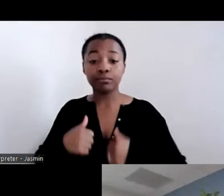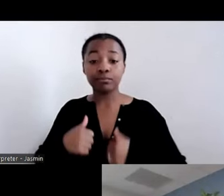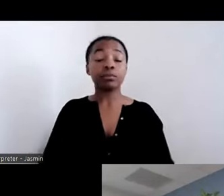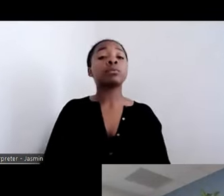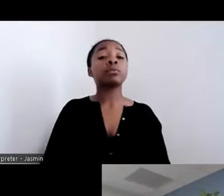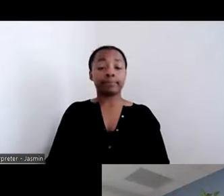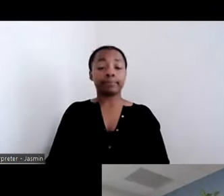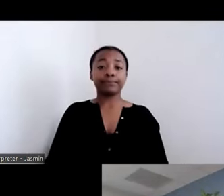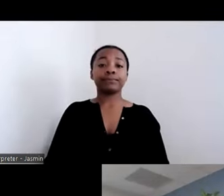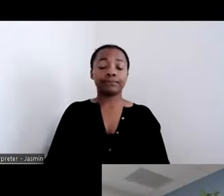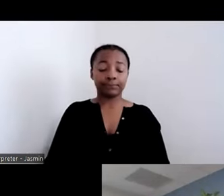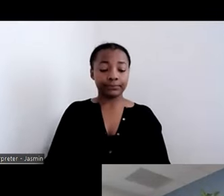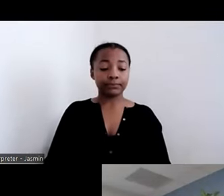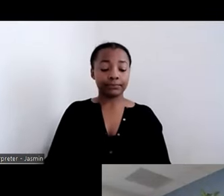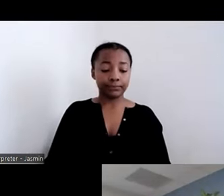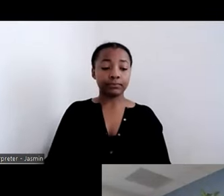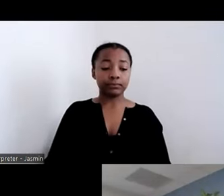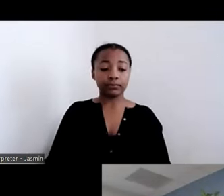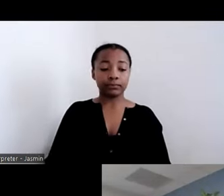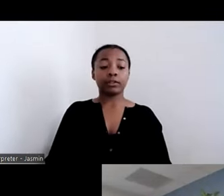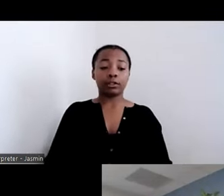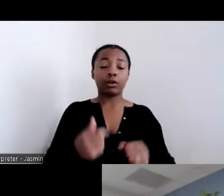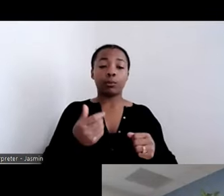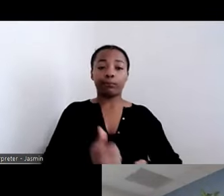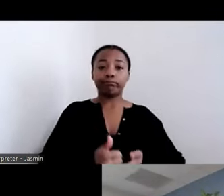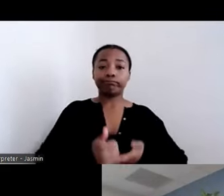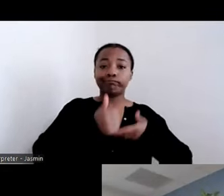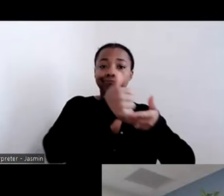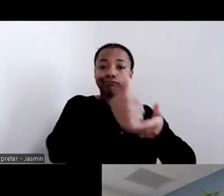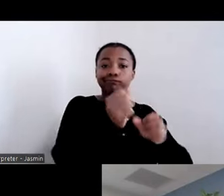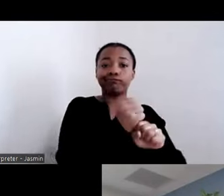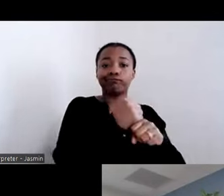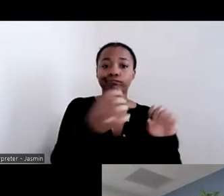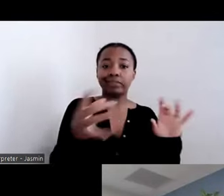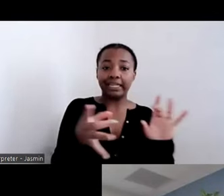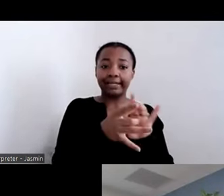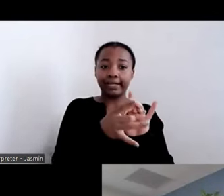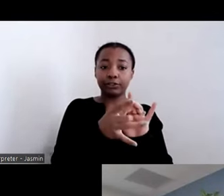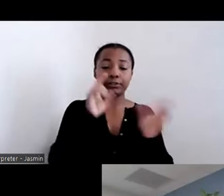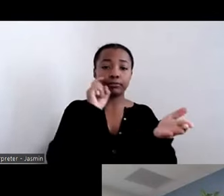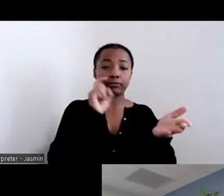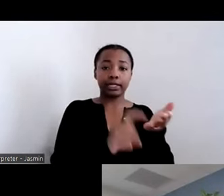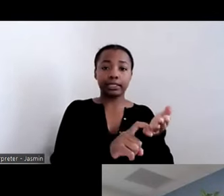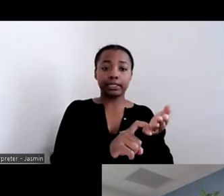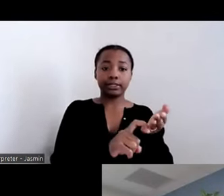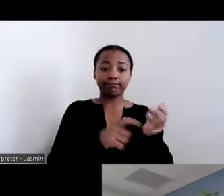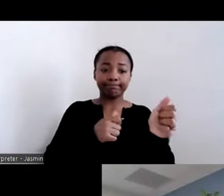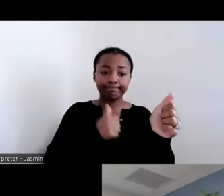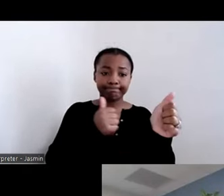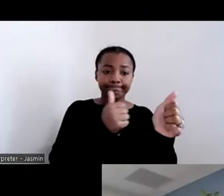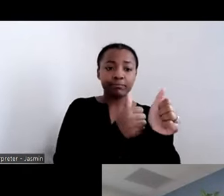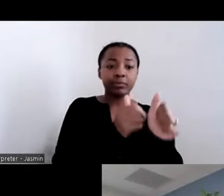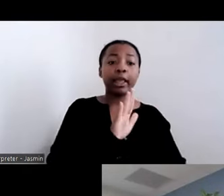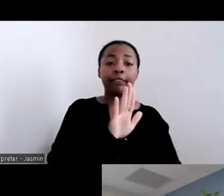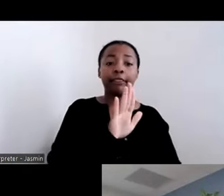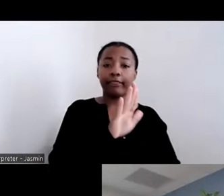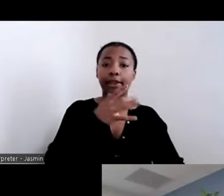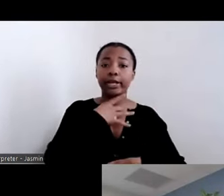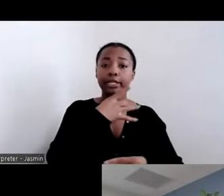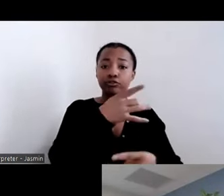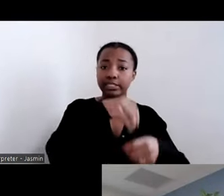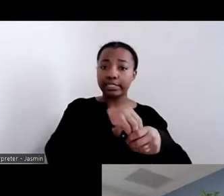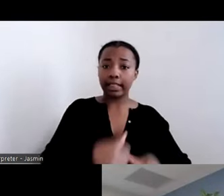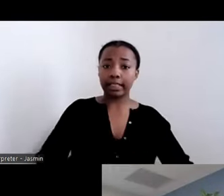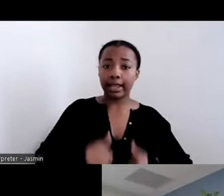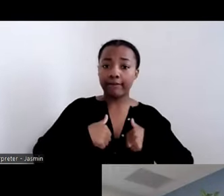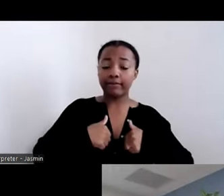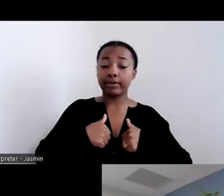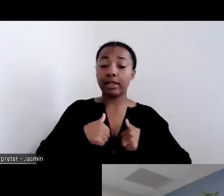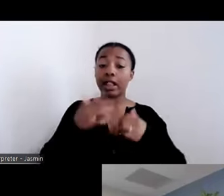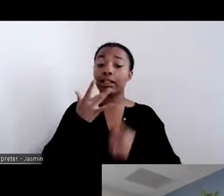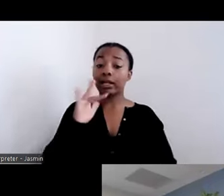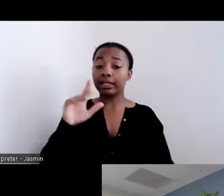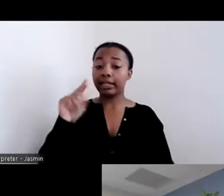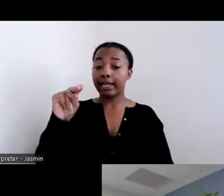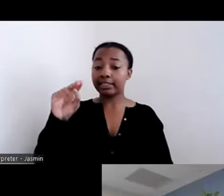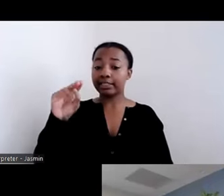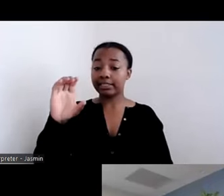connections recognizing and pursuing their interest in life. Luckily the NCADA was